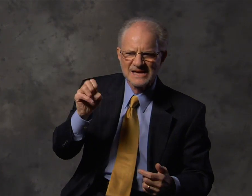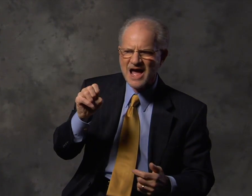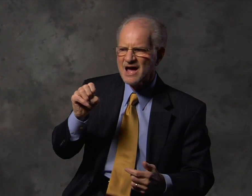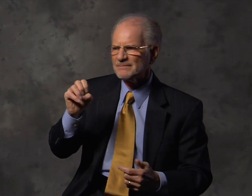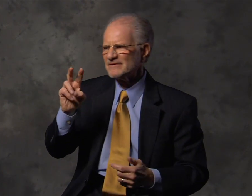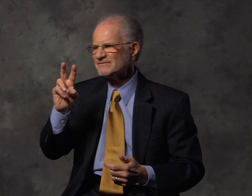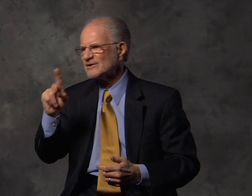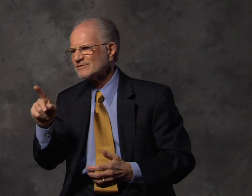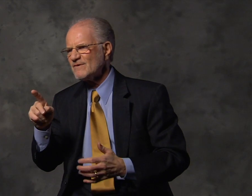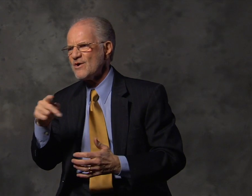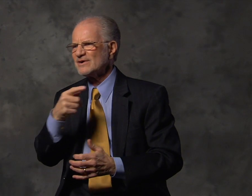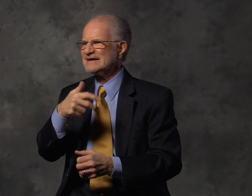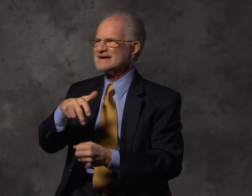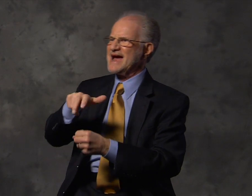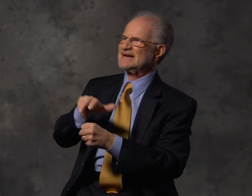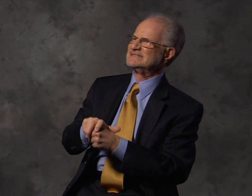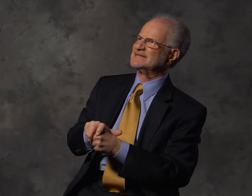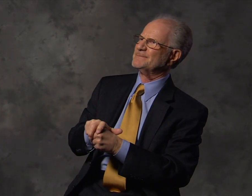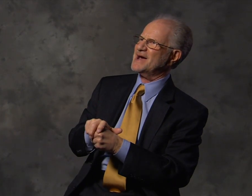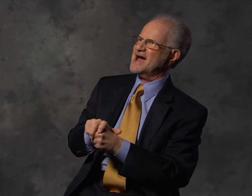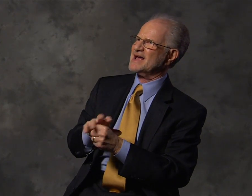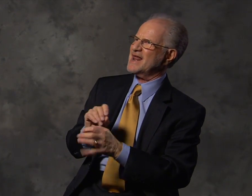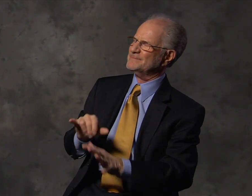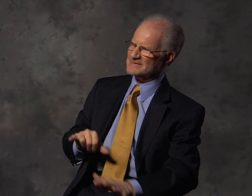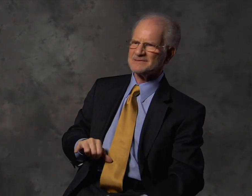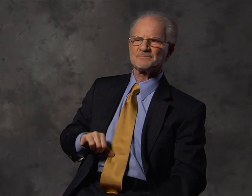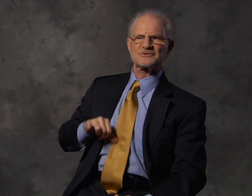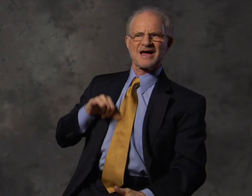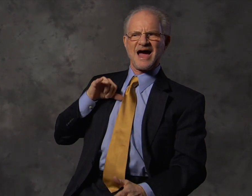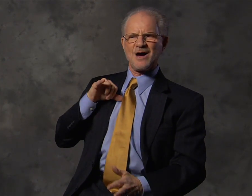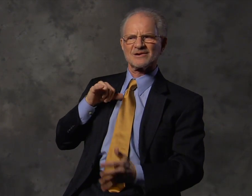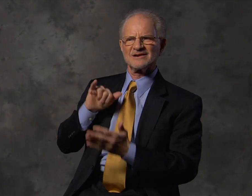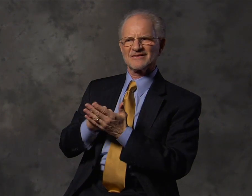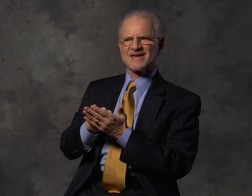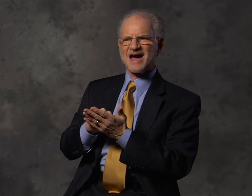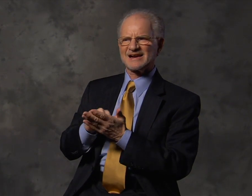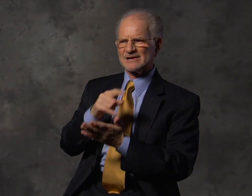phones, facetime, videophones, all of that, i think paul can